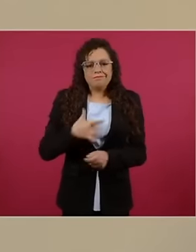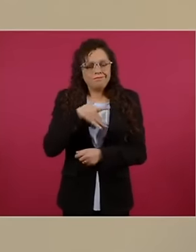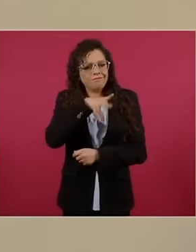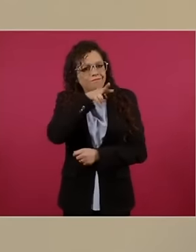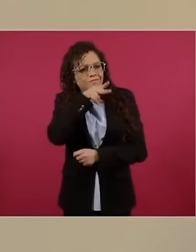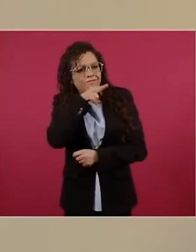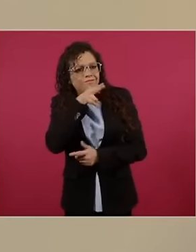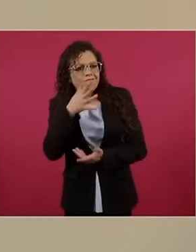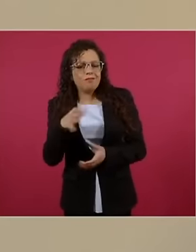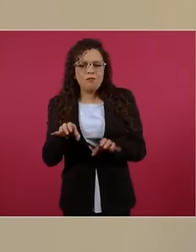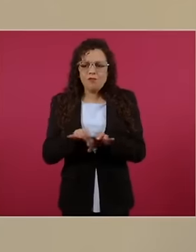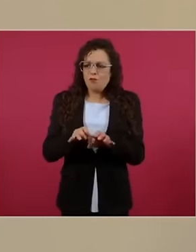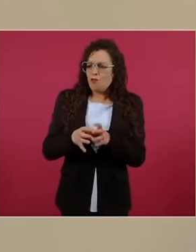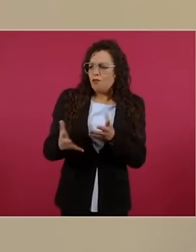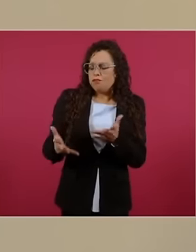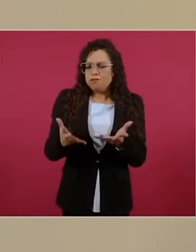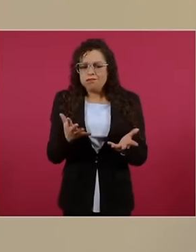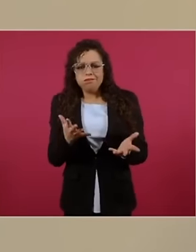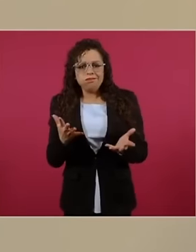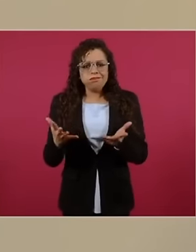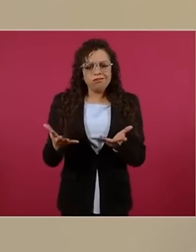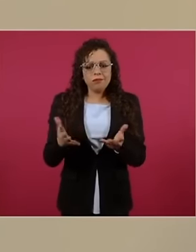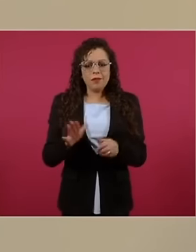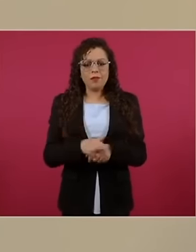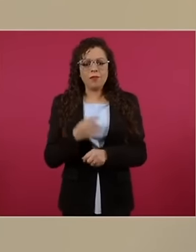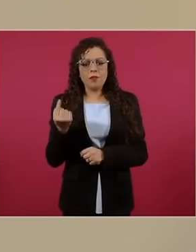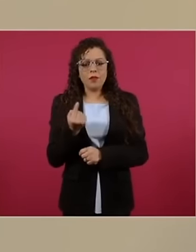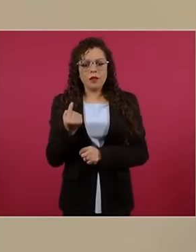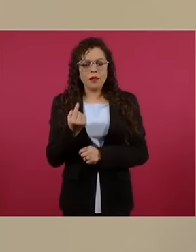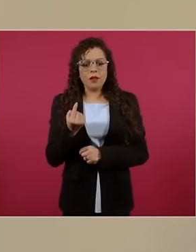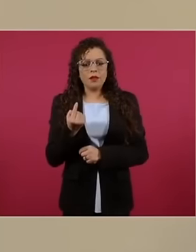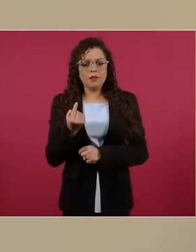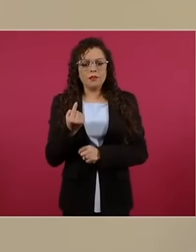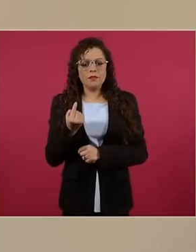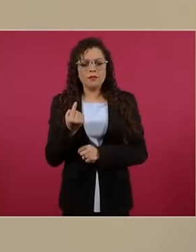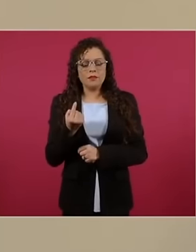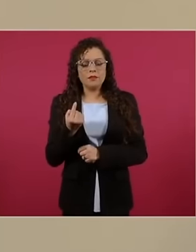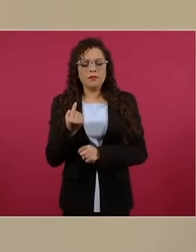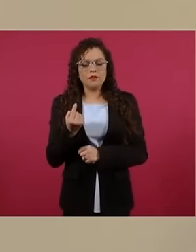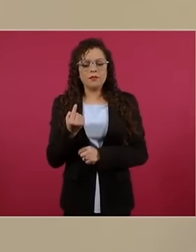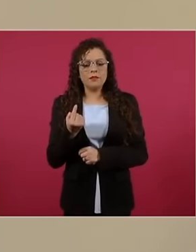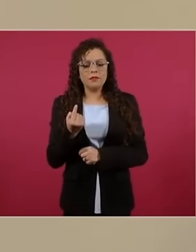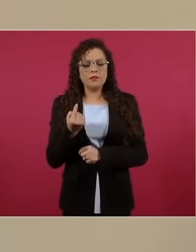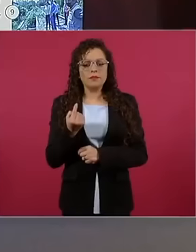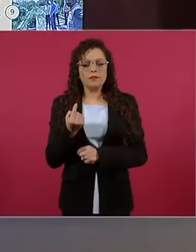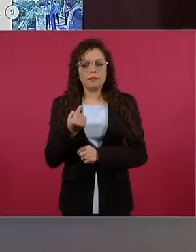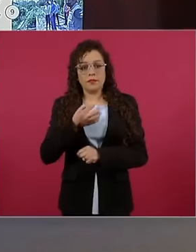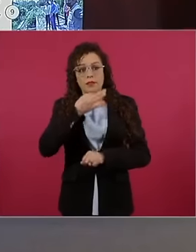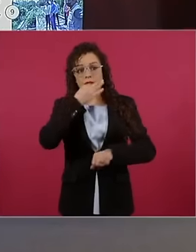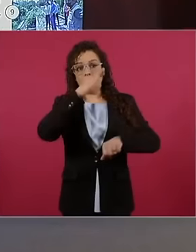it arrived and was vacated without even notifying, then it was a job